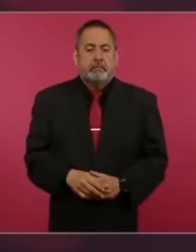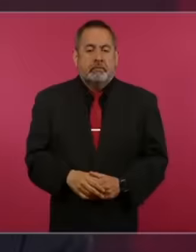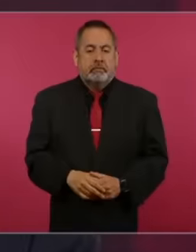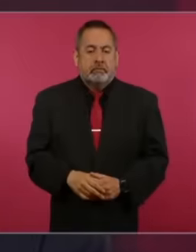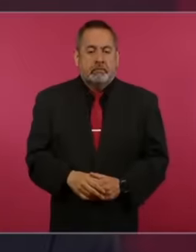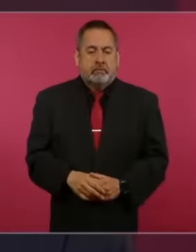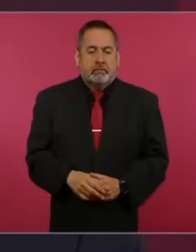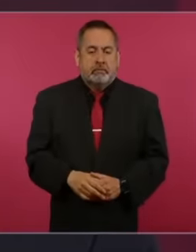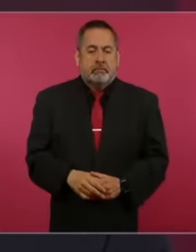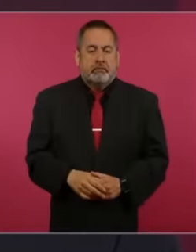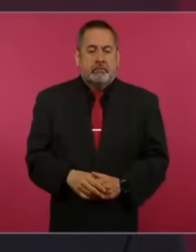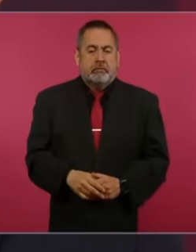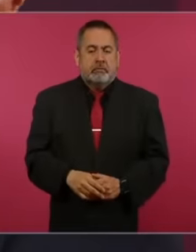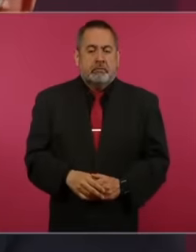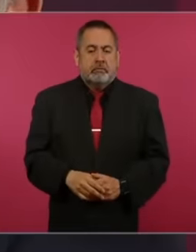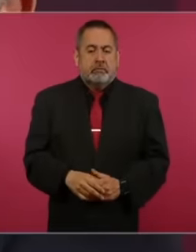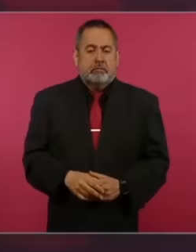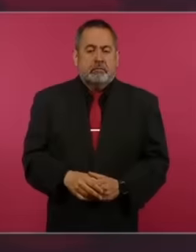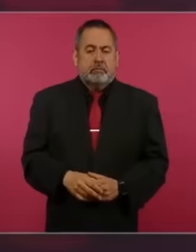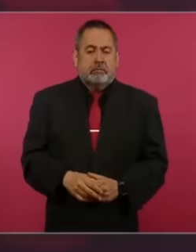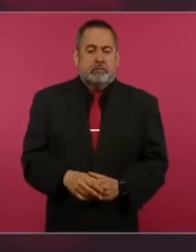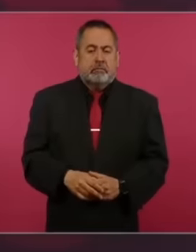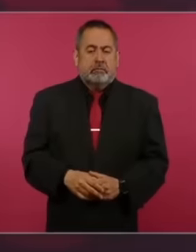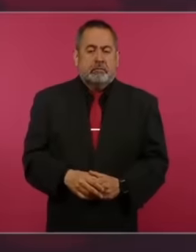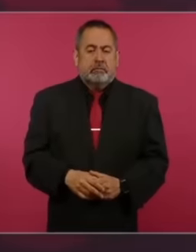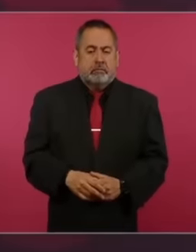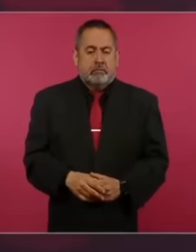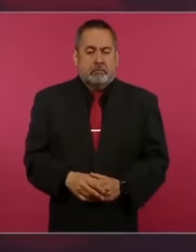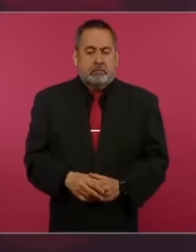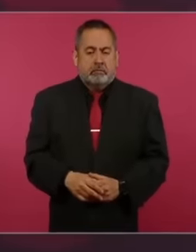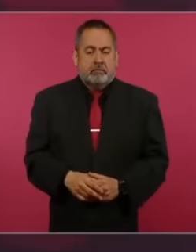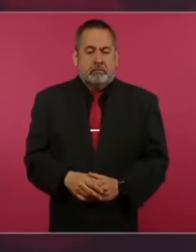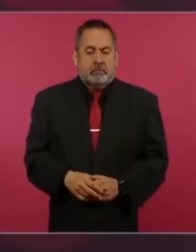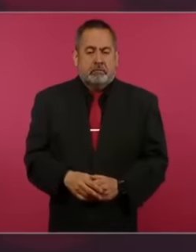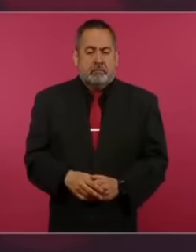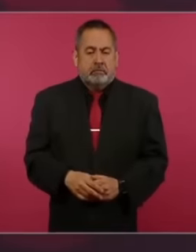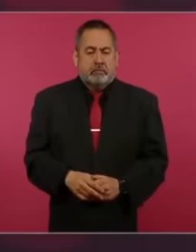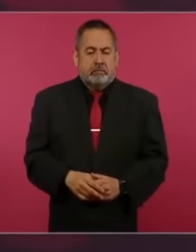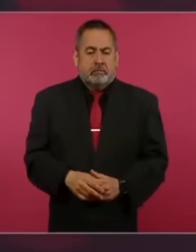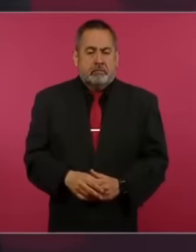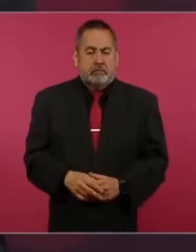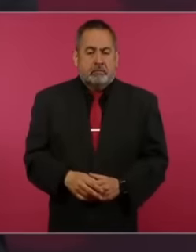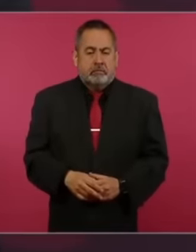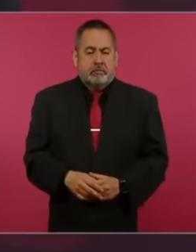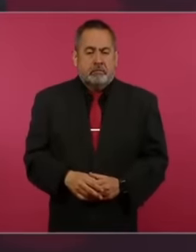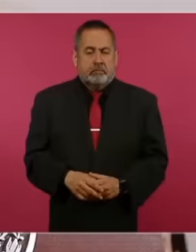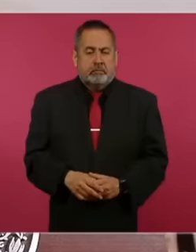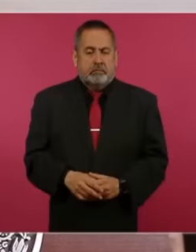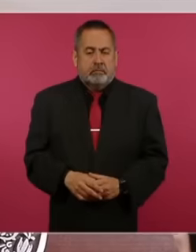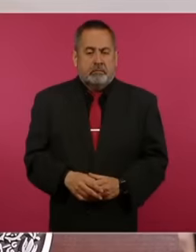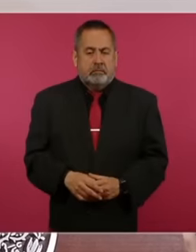that is not our